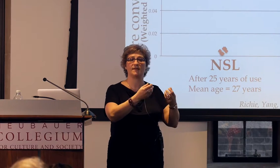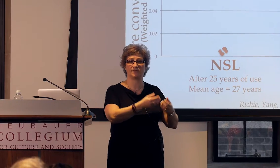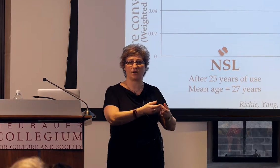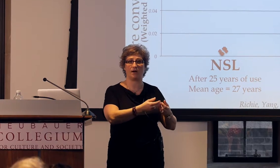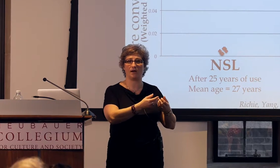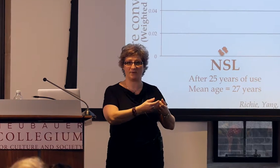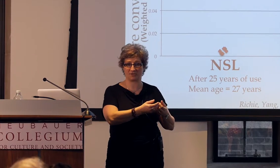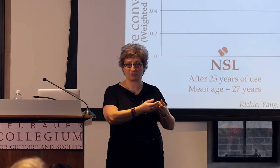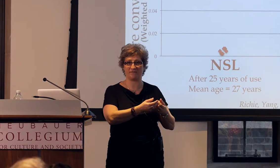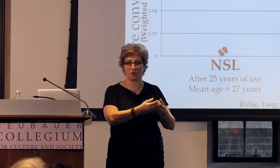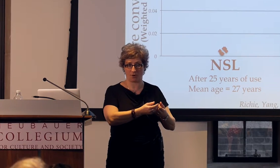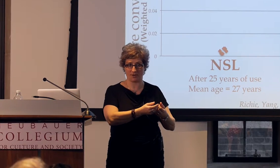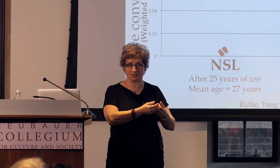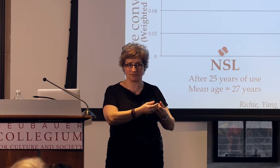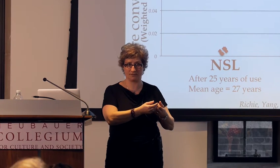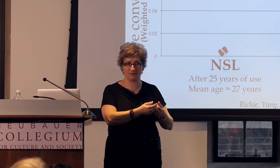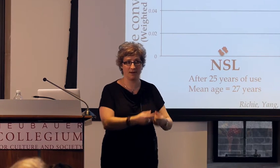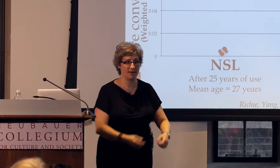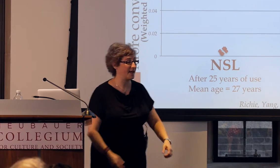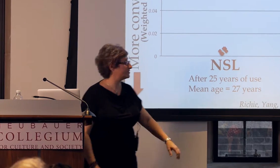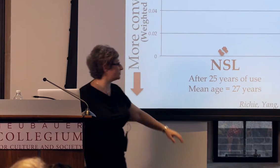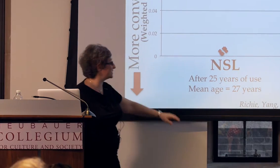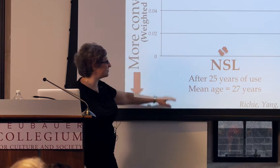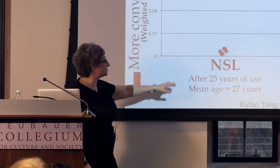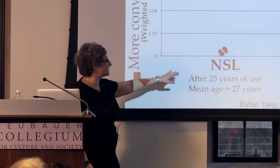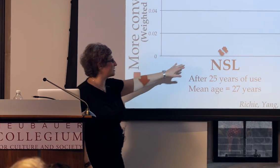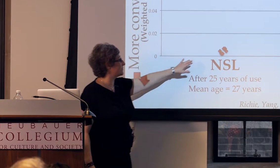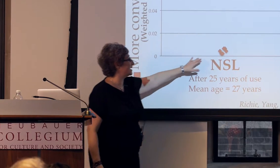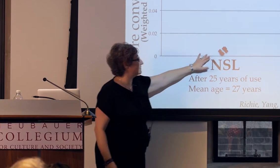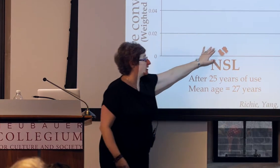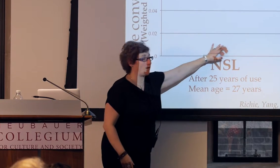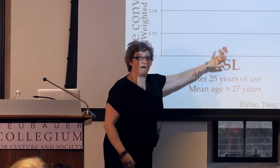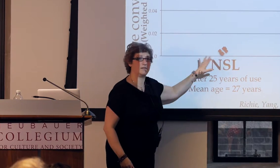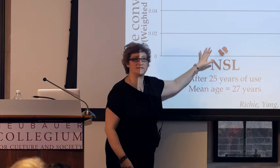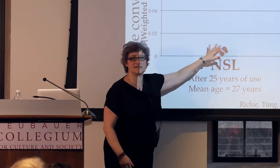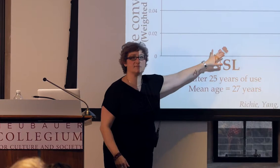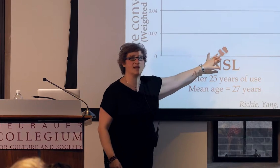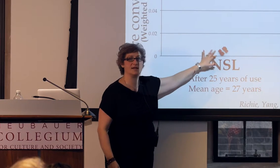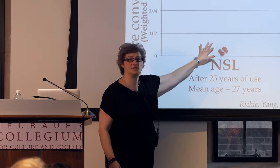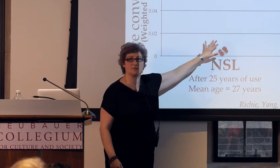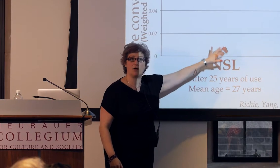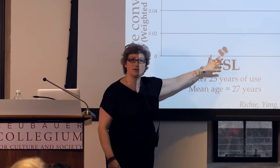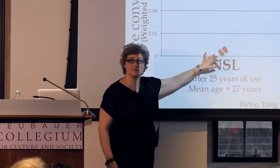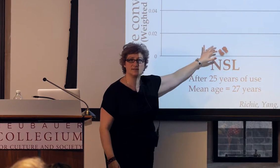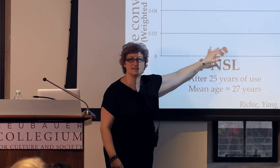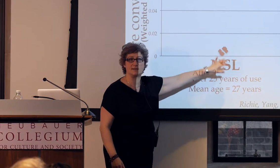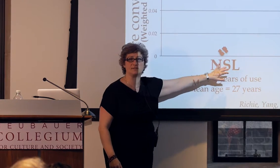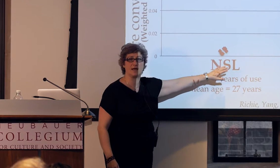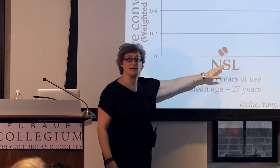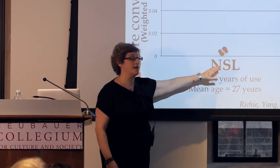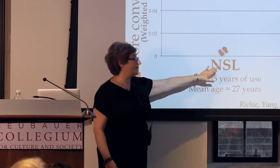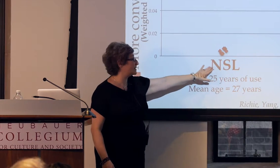when they saw a picture of an orange, okay. So zeros here mean they're all on the same page, they're all using the same sign.